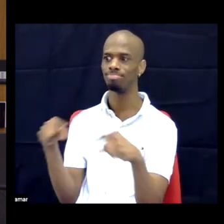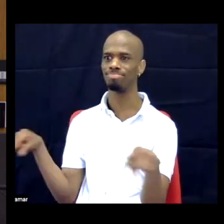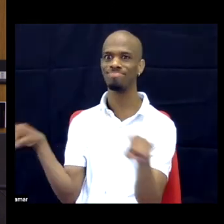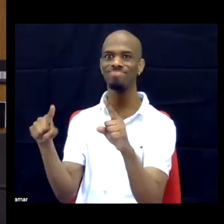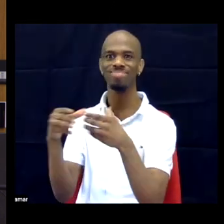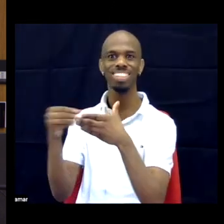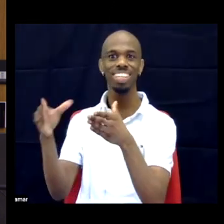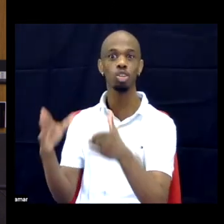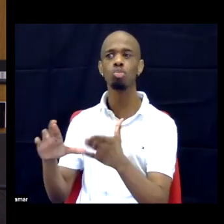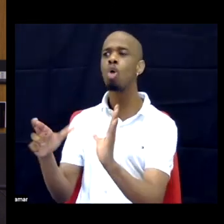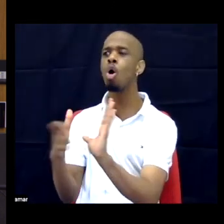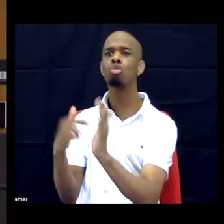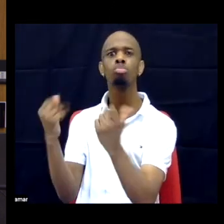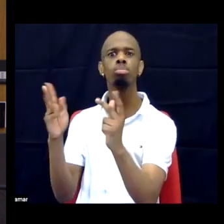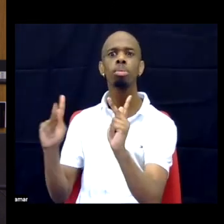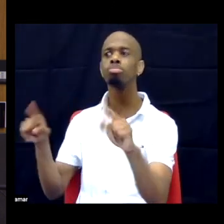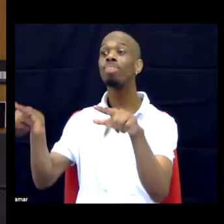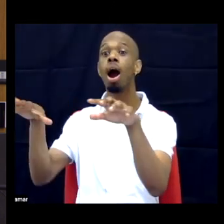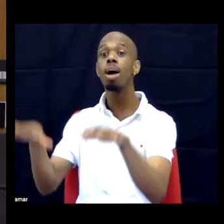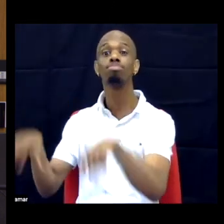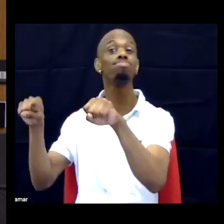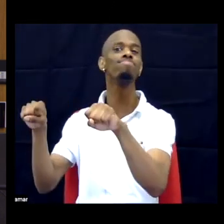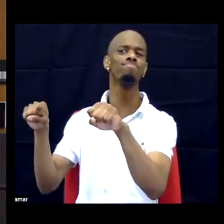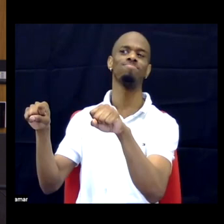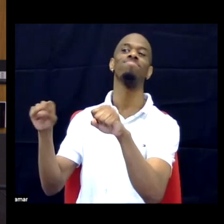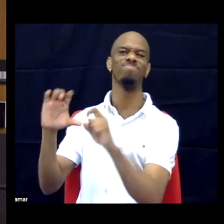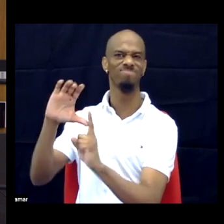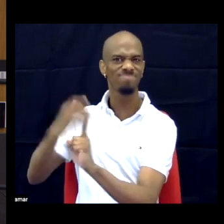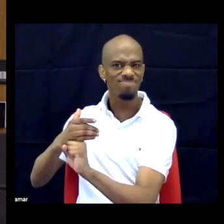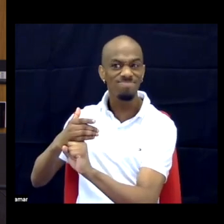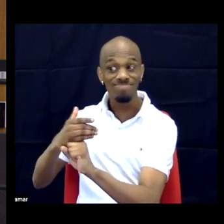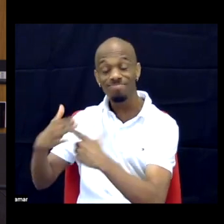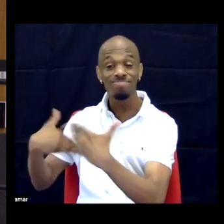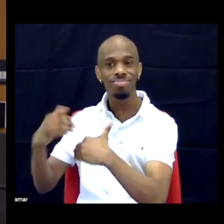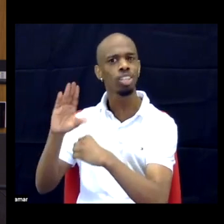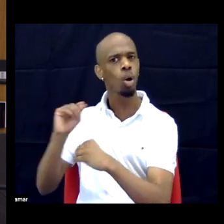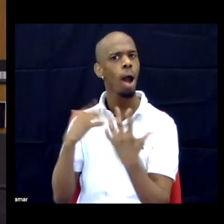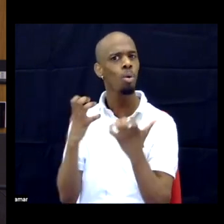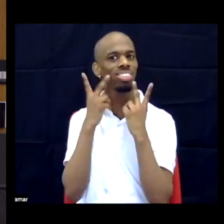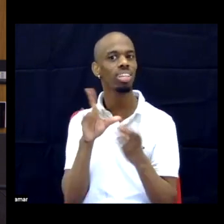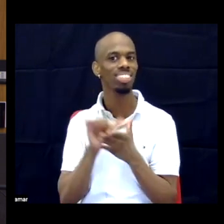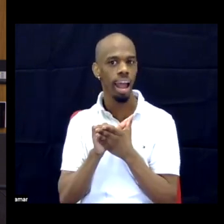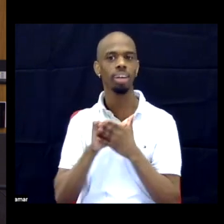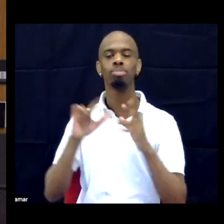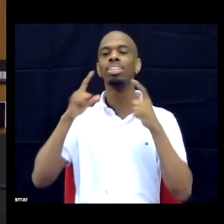And so that's what I want to see more in disability justice, is us resisting the celebrity model